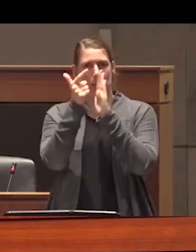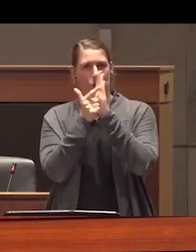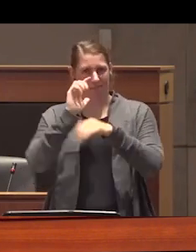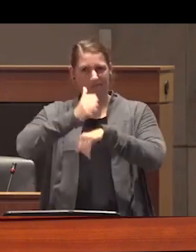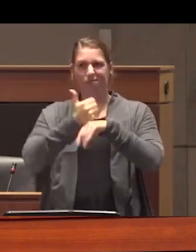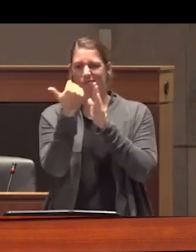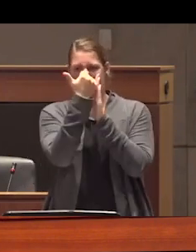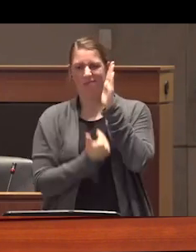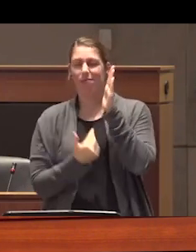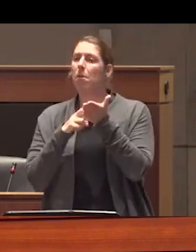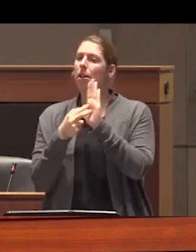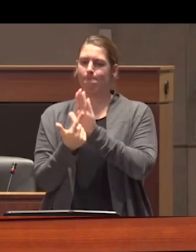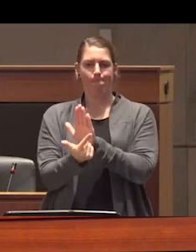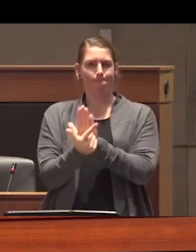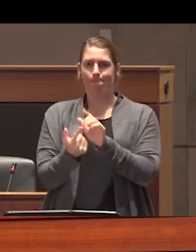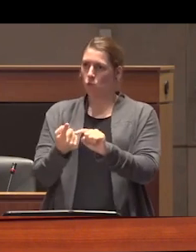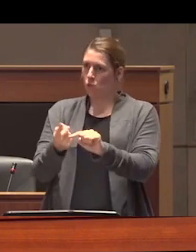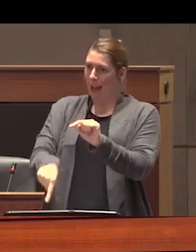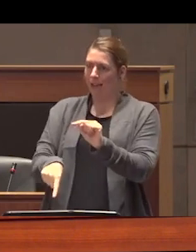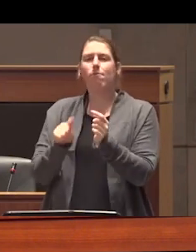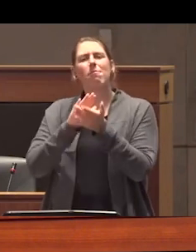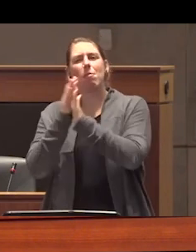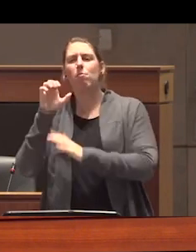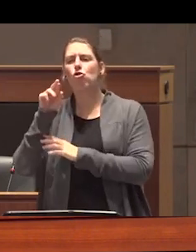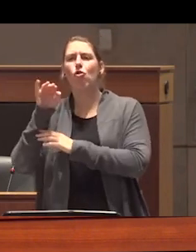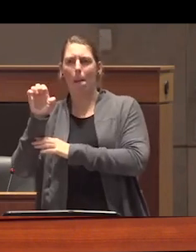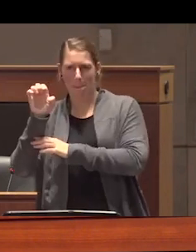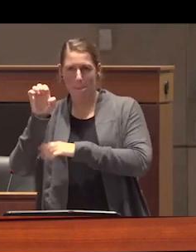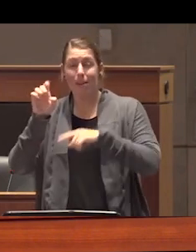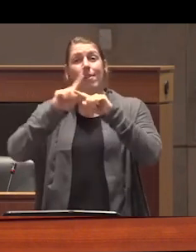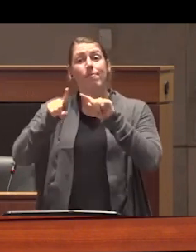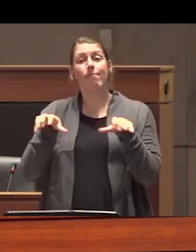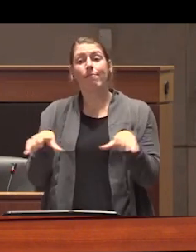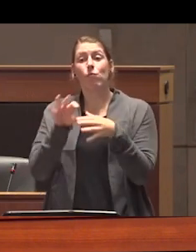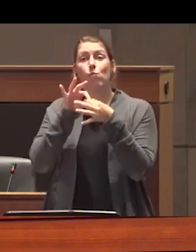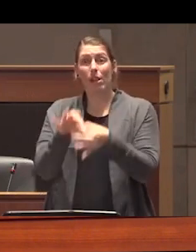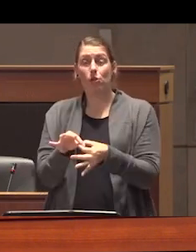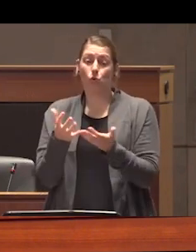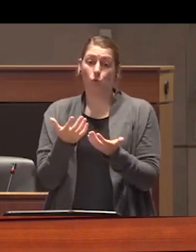that prohibits or makes into a criminal offense activities related to The Possession consumption